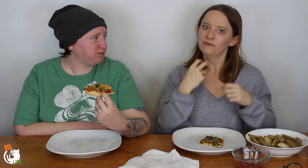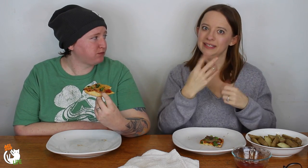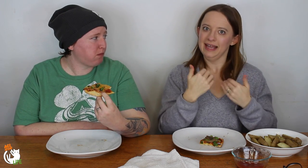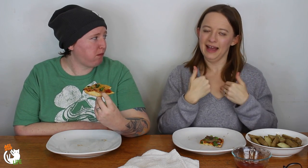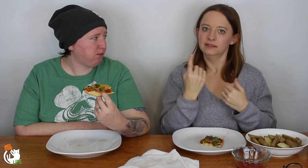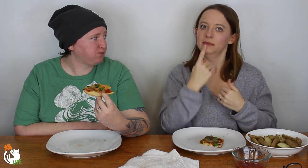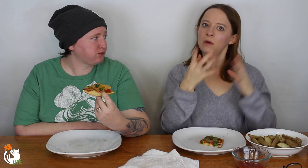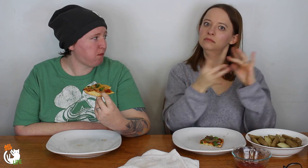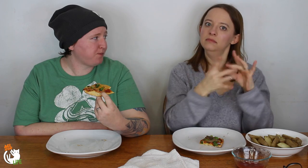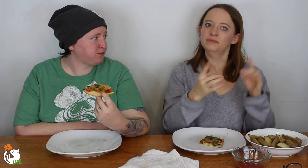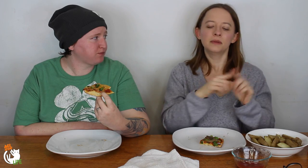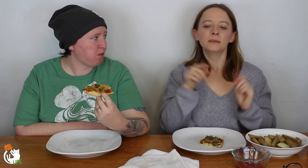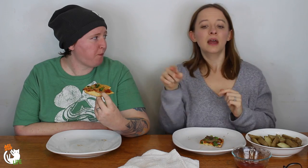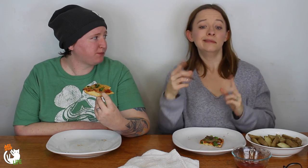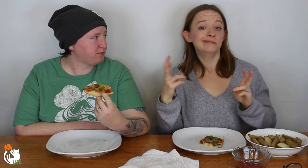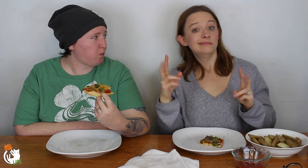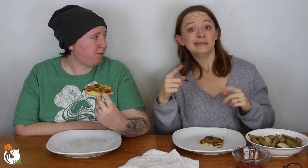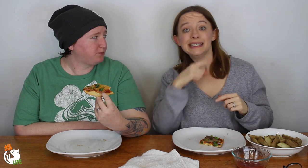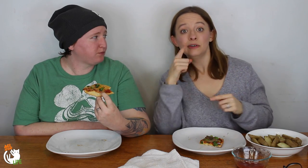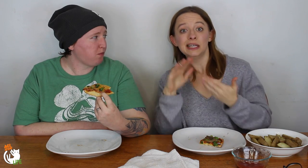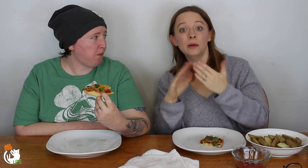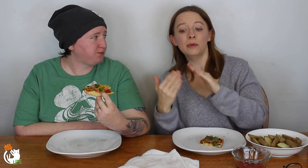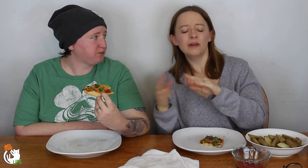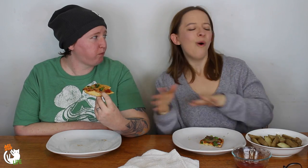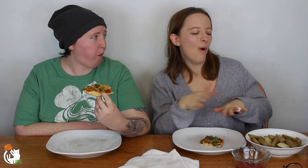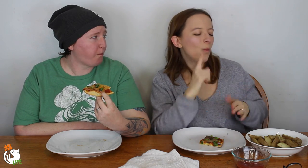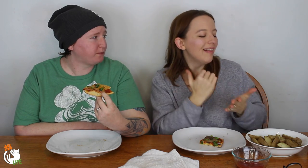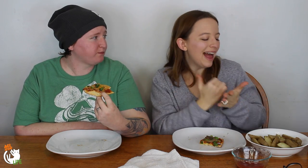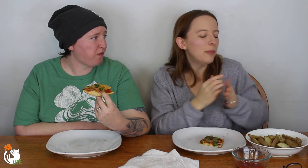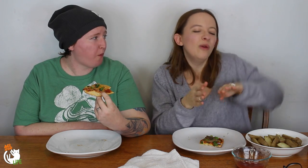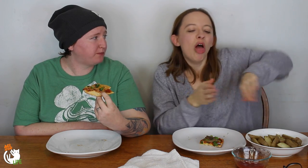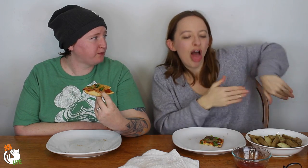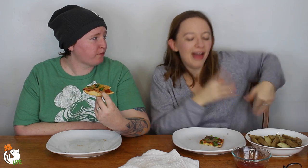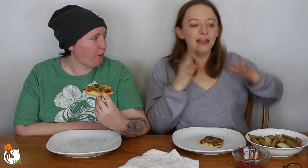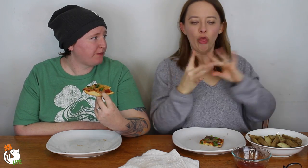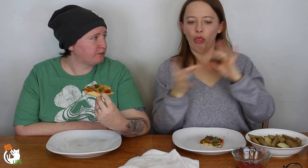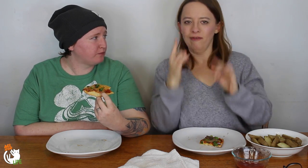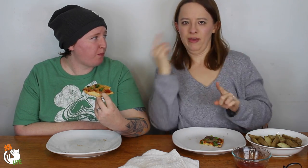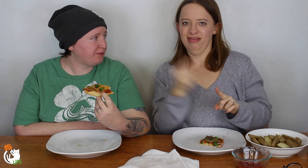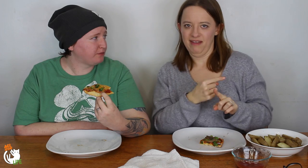They have, so to speak, a voice. They have something they want to say. But then someone in the hearing community says "Oh no, we'll help you with that."